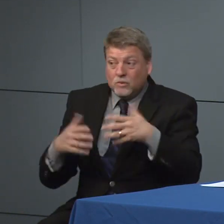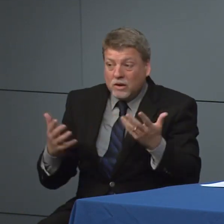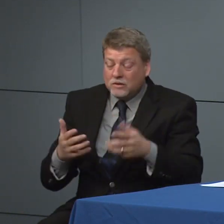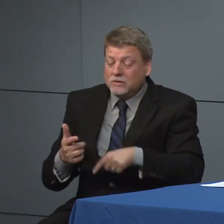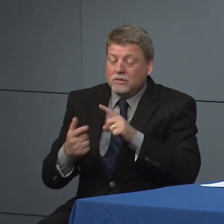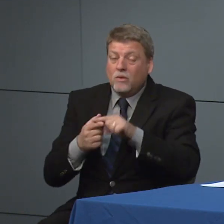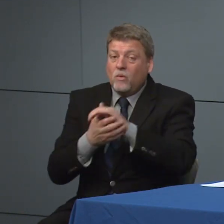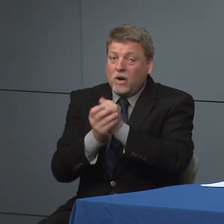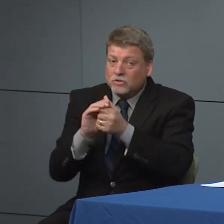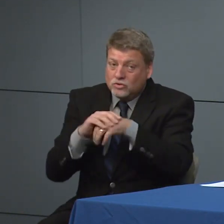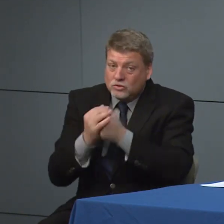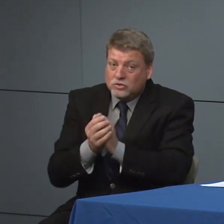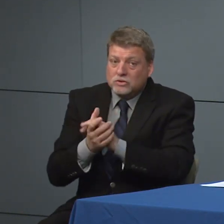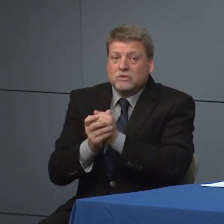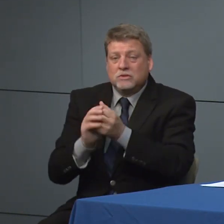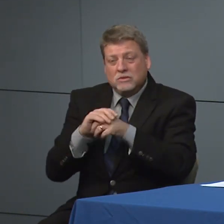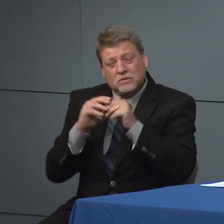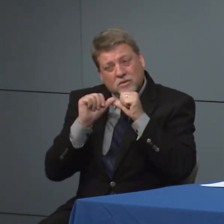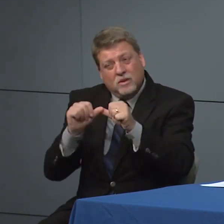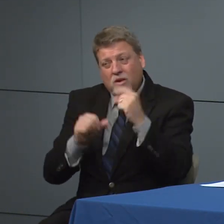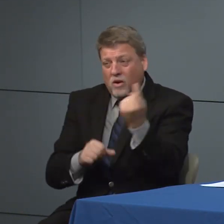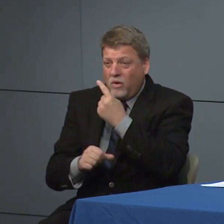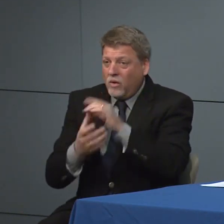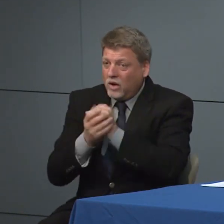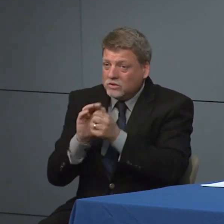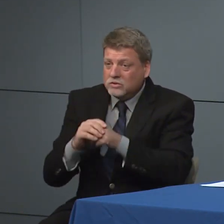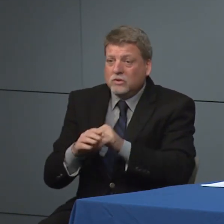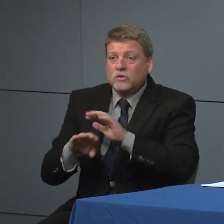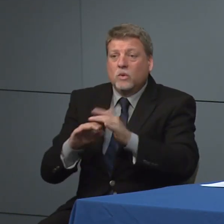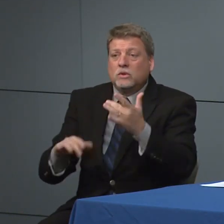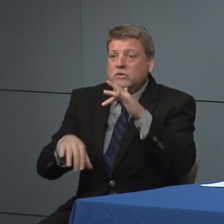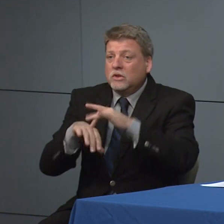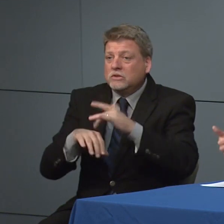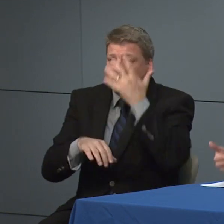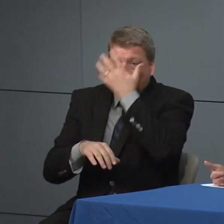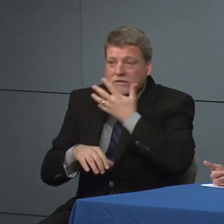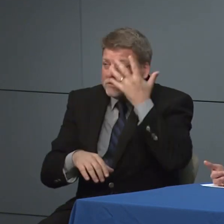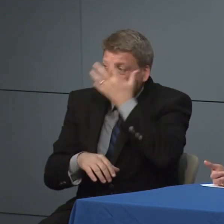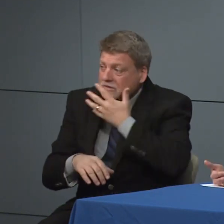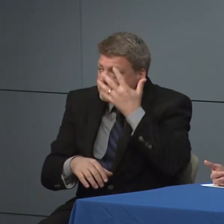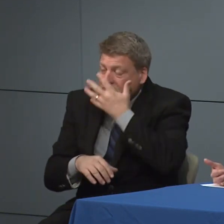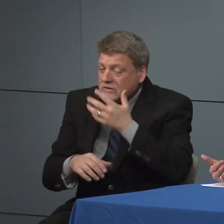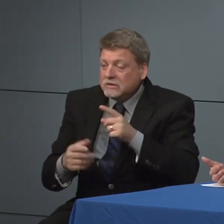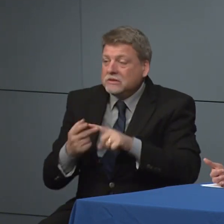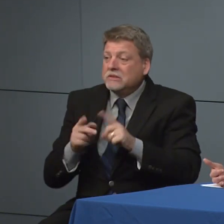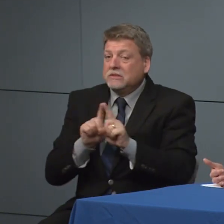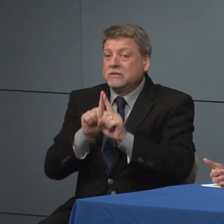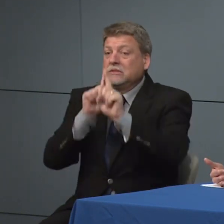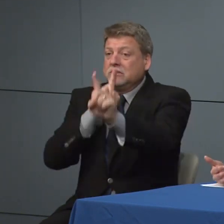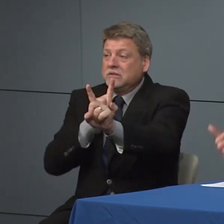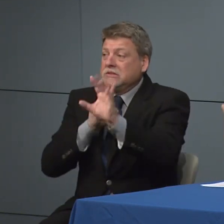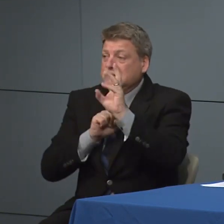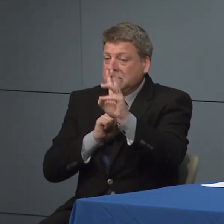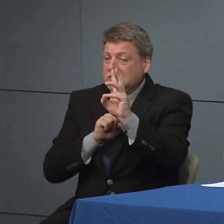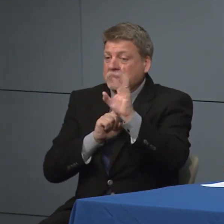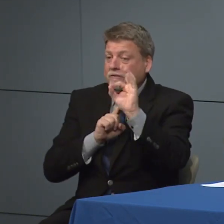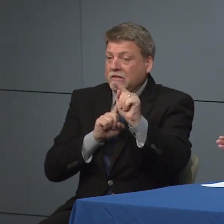enough, good hand washing hand washing hand washing don't touch your face try to stay 6 feet away from the person if